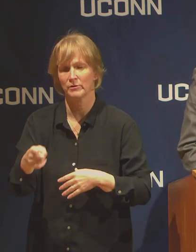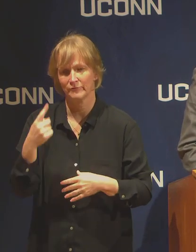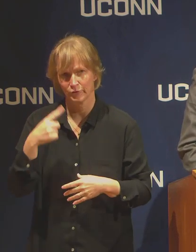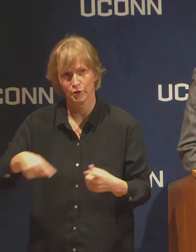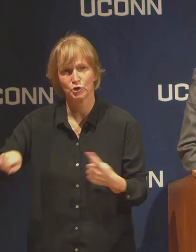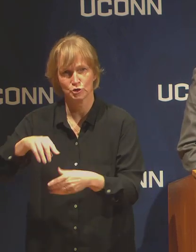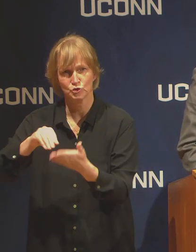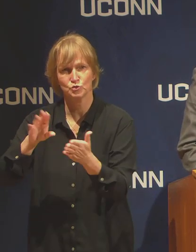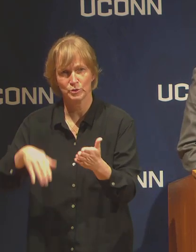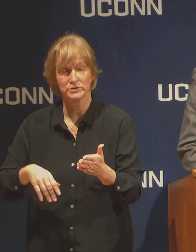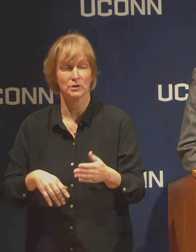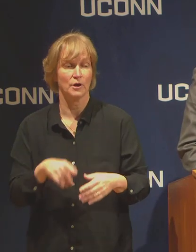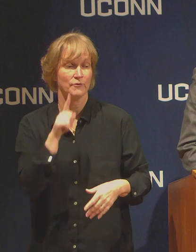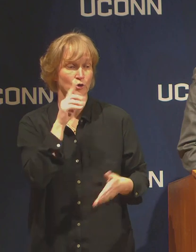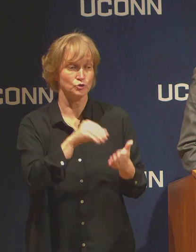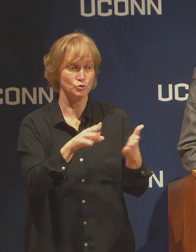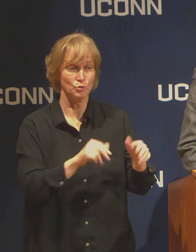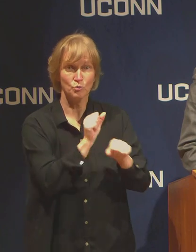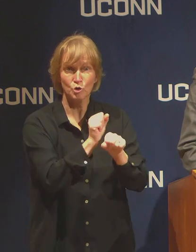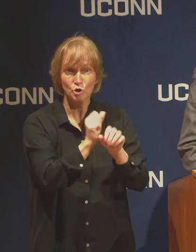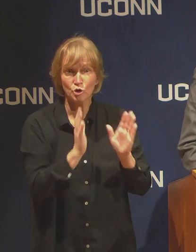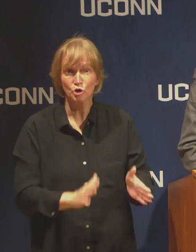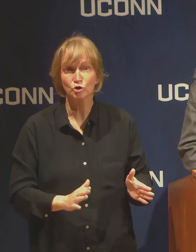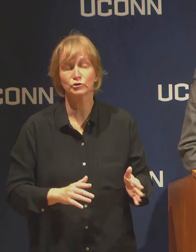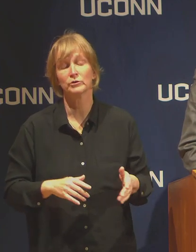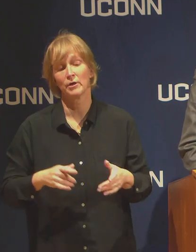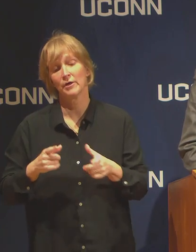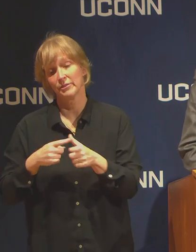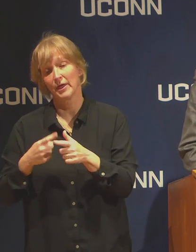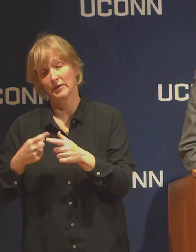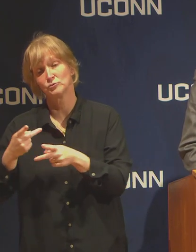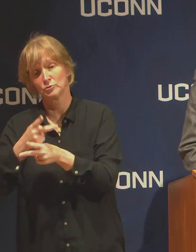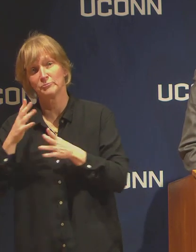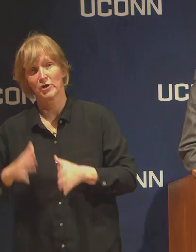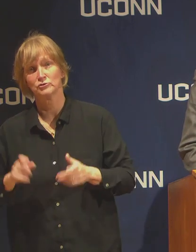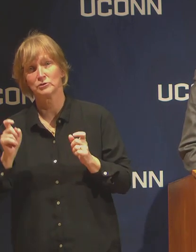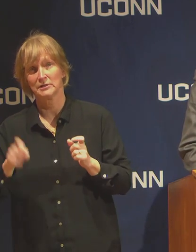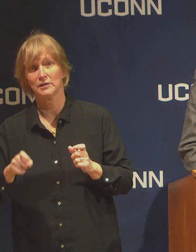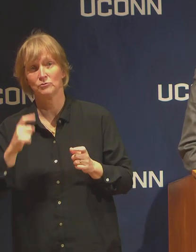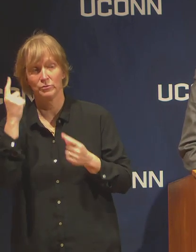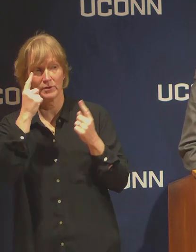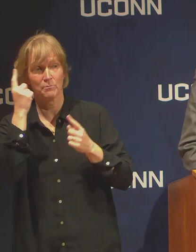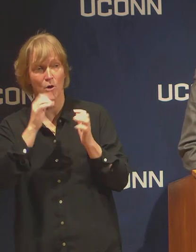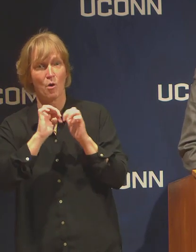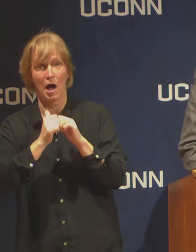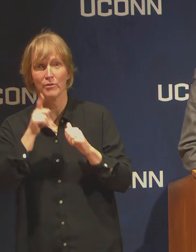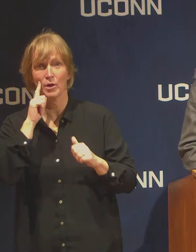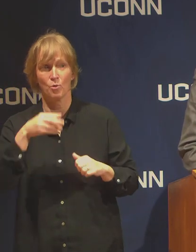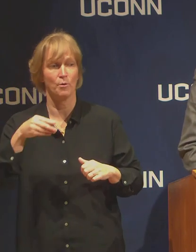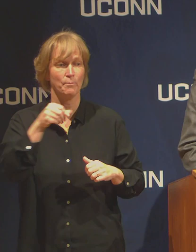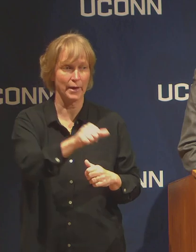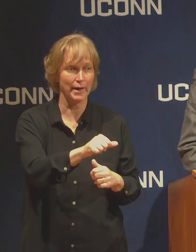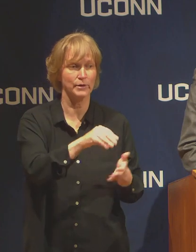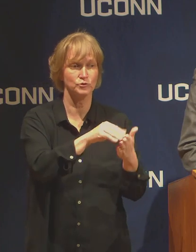For student employment it's up to the supervisors' discretion as to how they want to pay out student work study